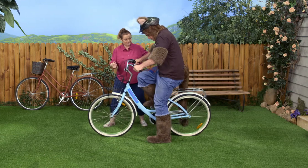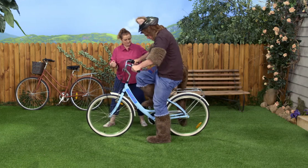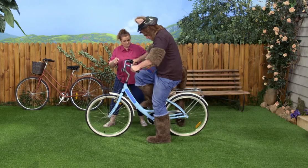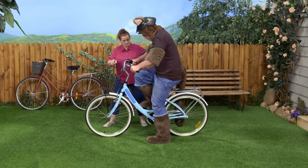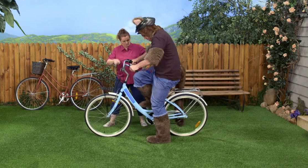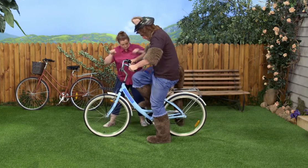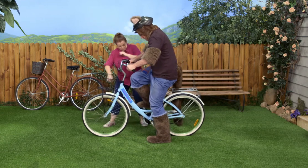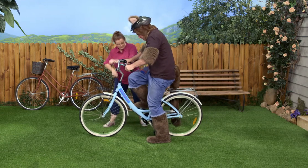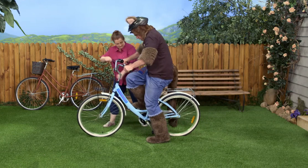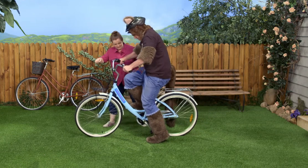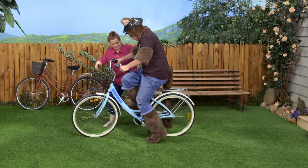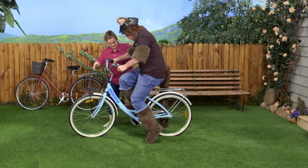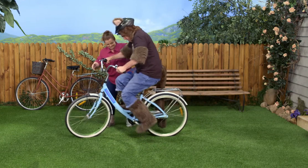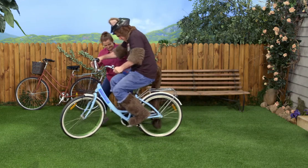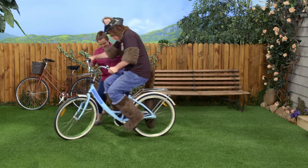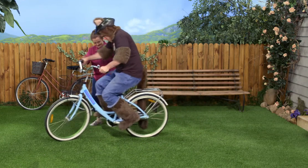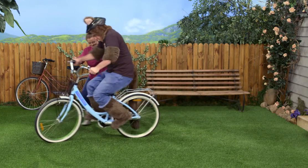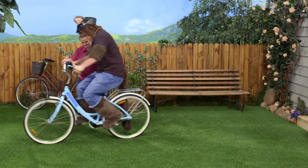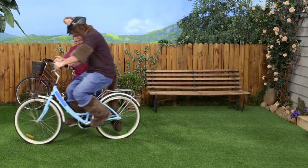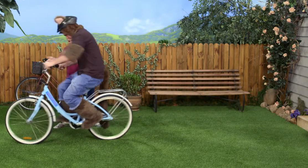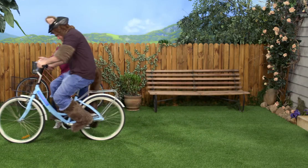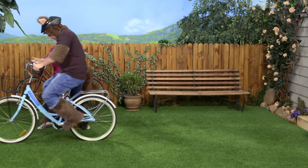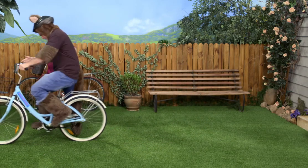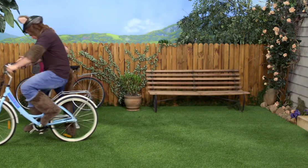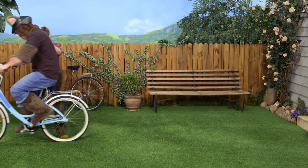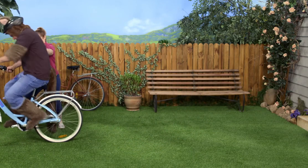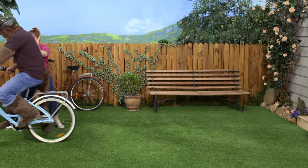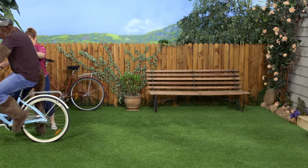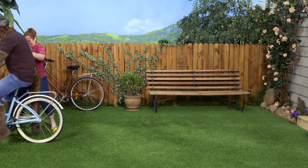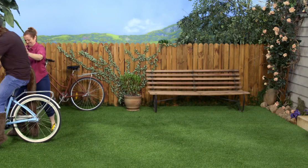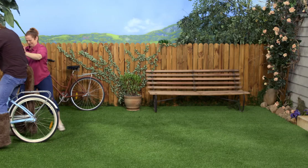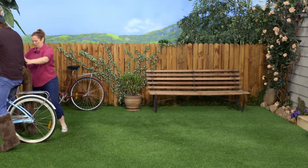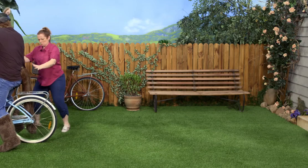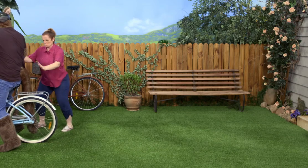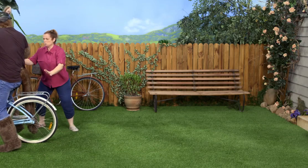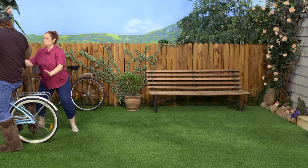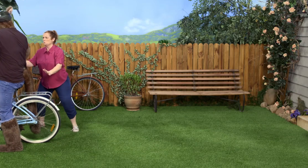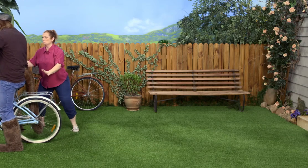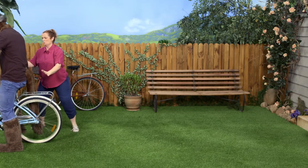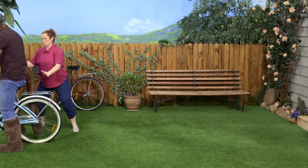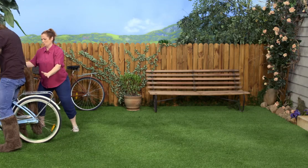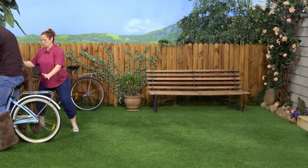Ooh. Pedal. Ooh! Ooh! Ooh! Oh! Oh! Ooh.